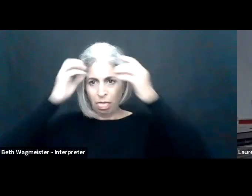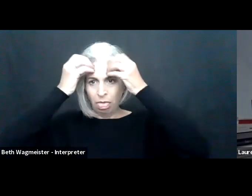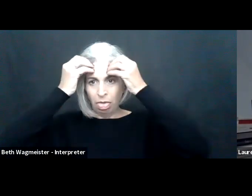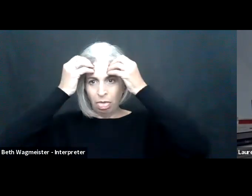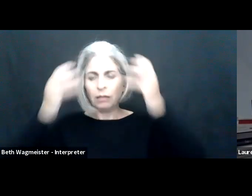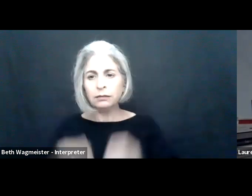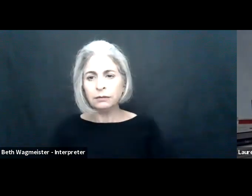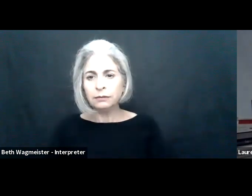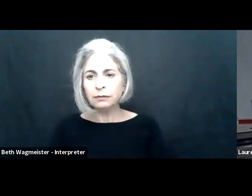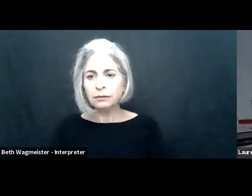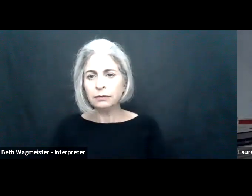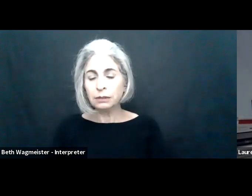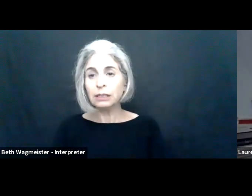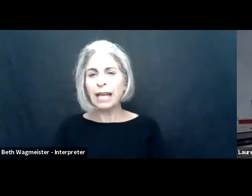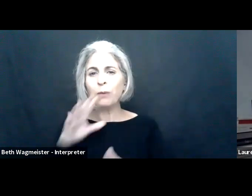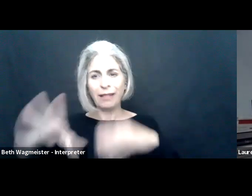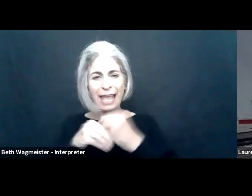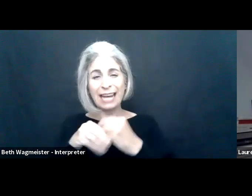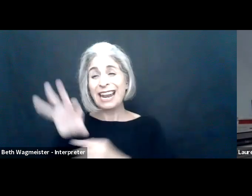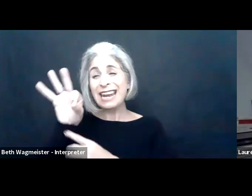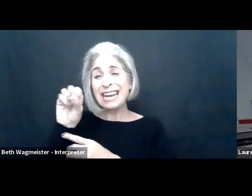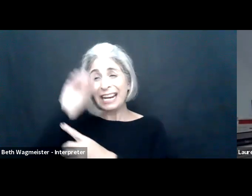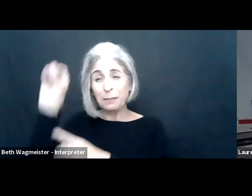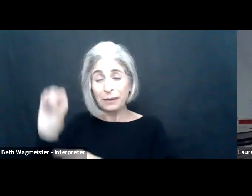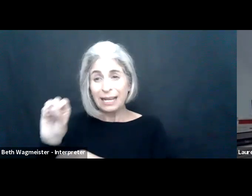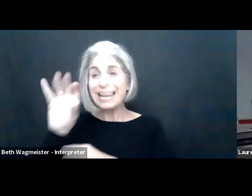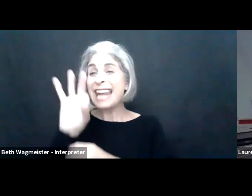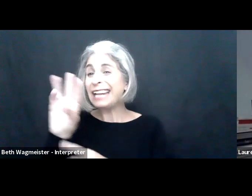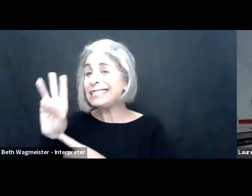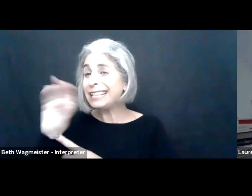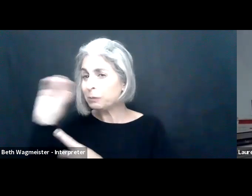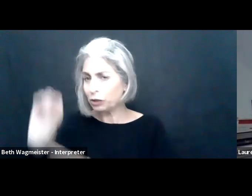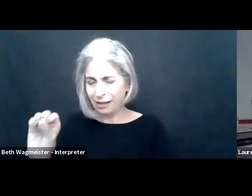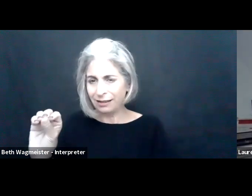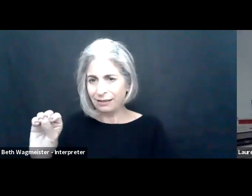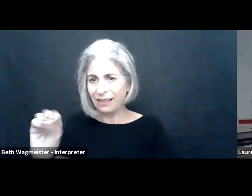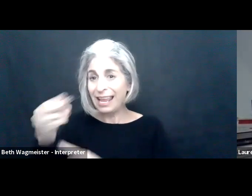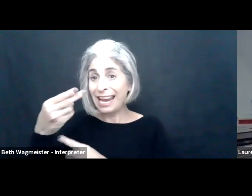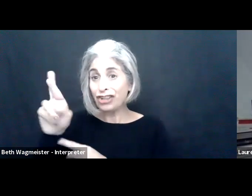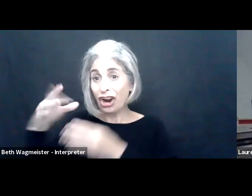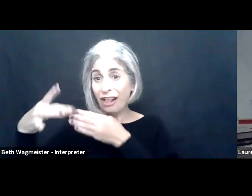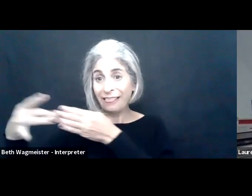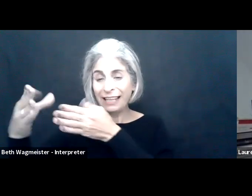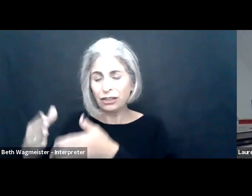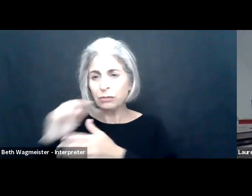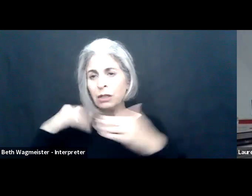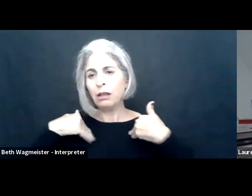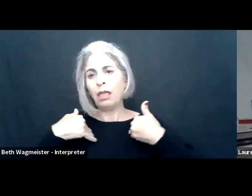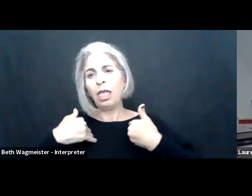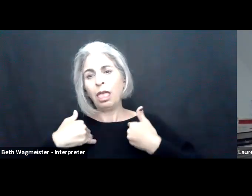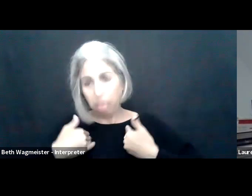like me sitting at my desk here with this kind of frustration emanating from her head. And I'll put some data behind this too.